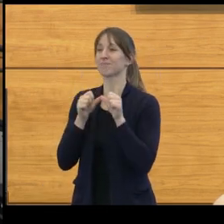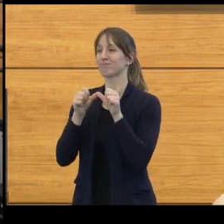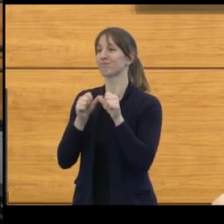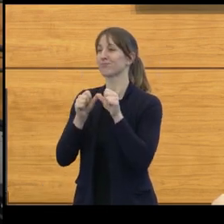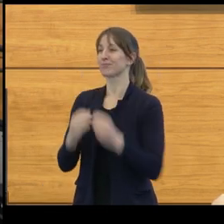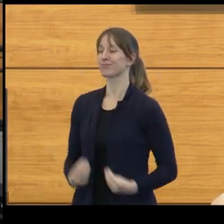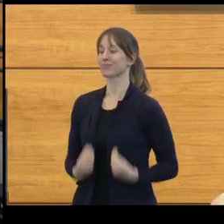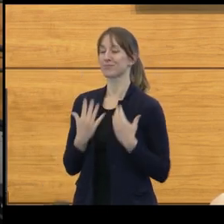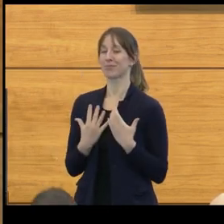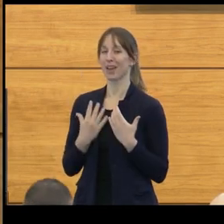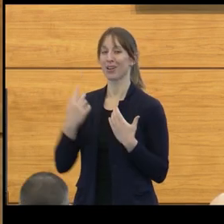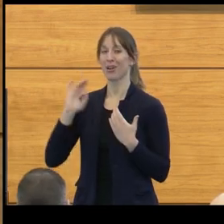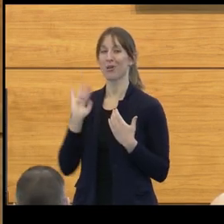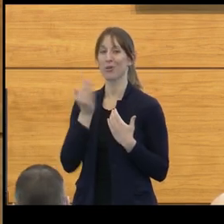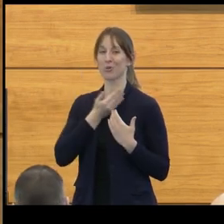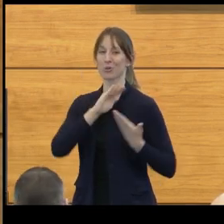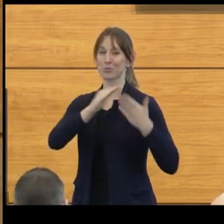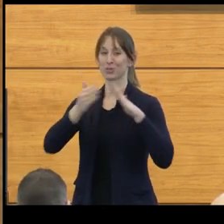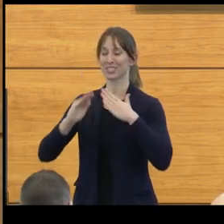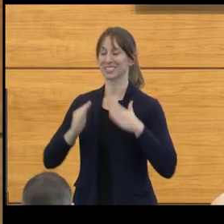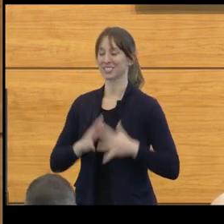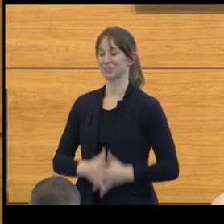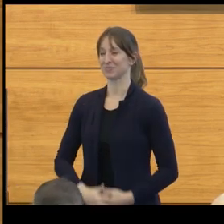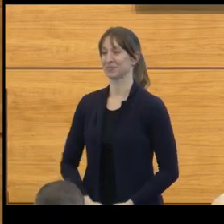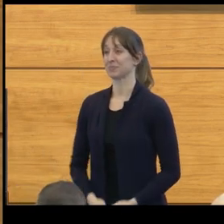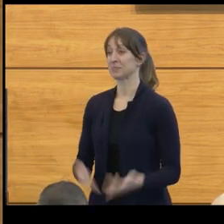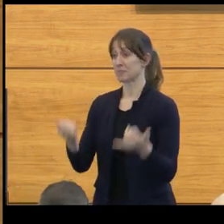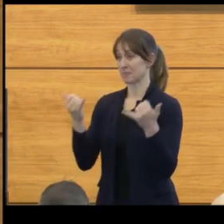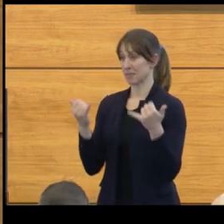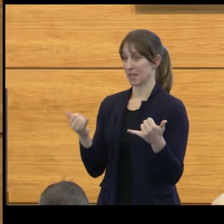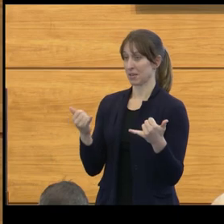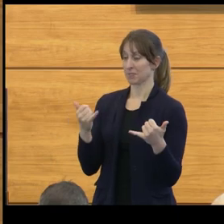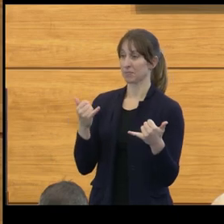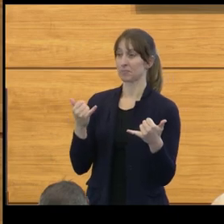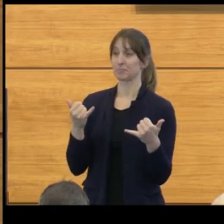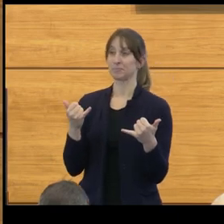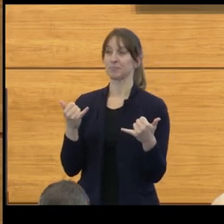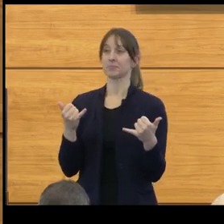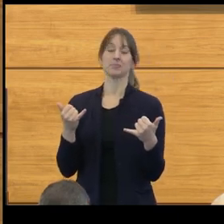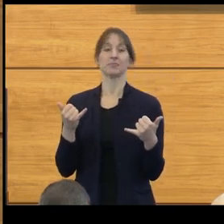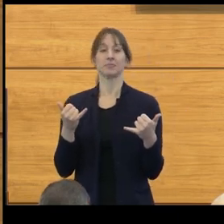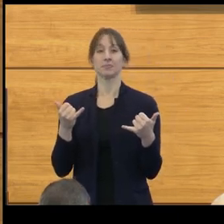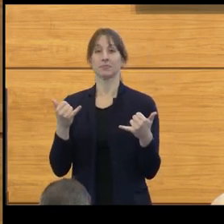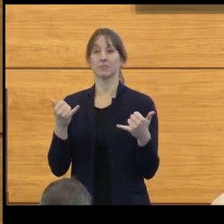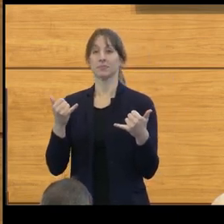and uplift our community. And now, I will turn things over to our President,